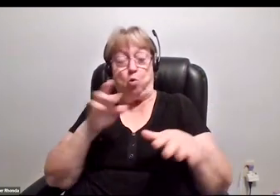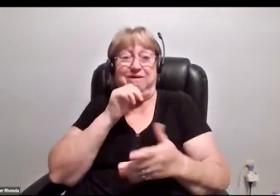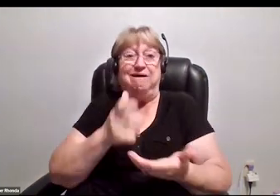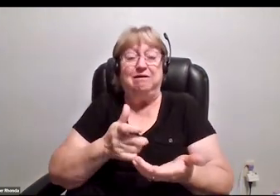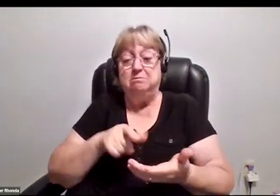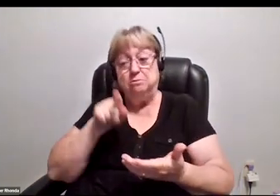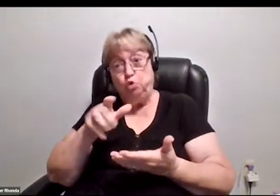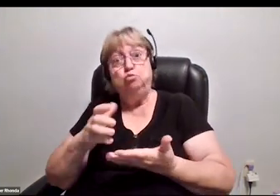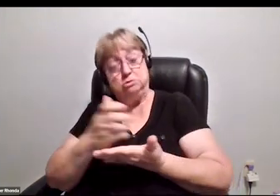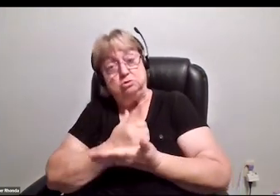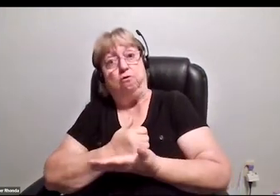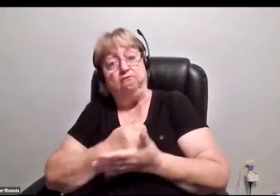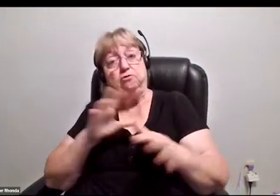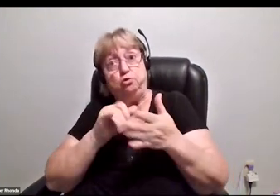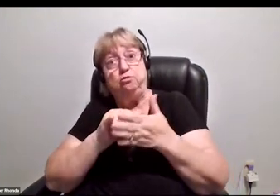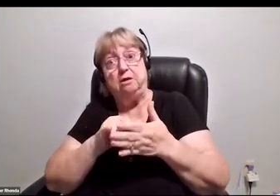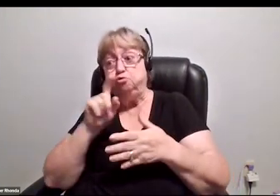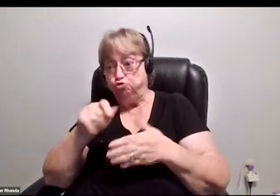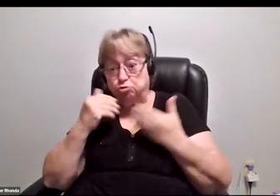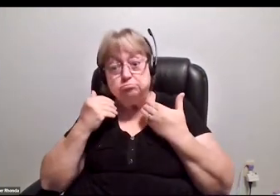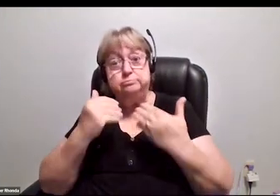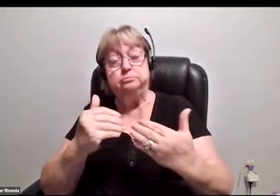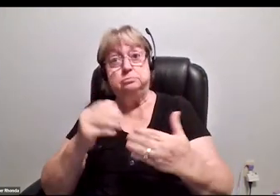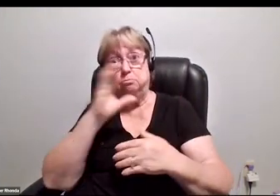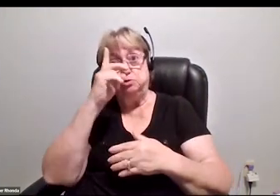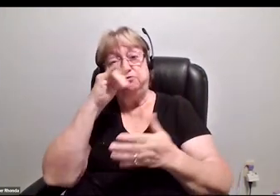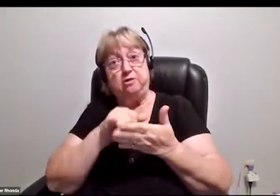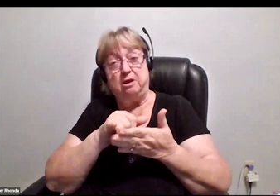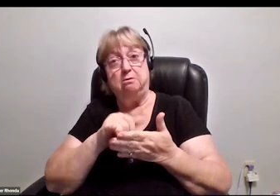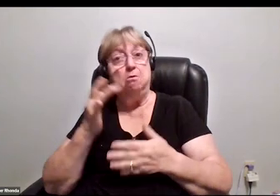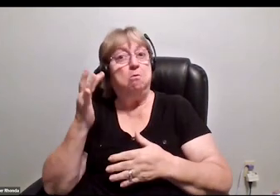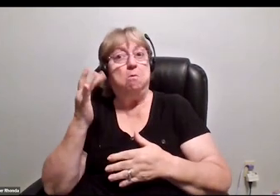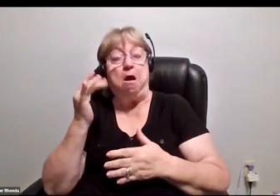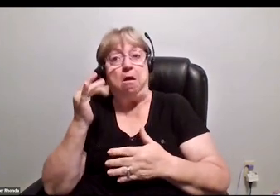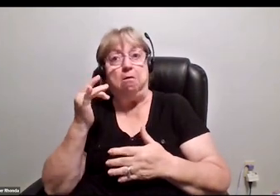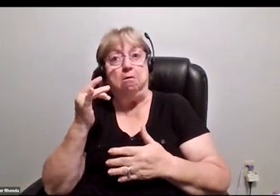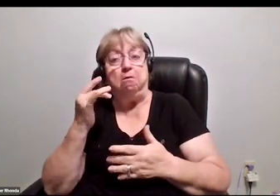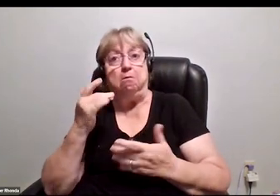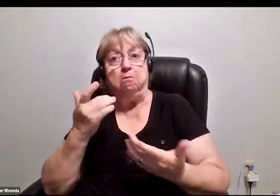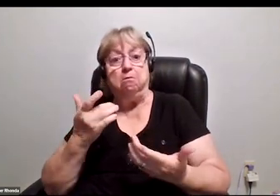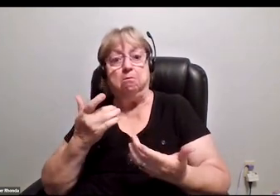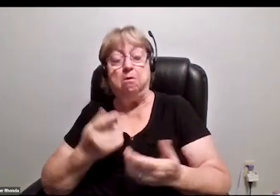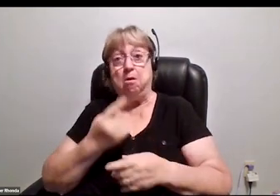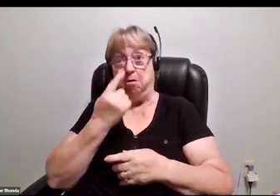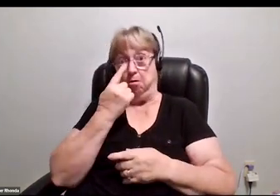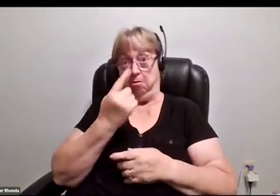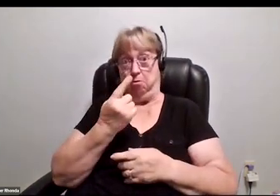You should go out and pursue it. At the end of the day, one of the issues with research having to do